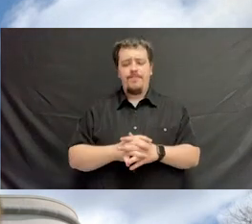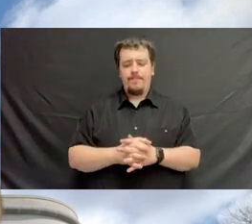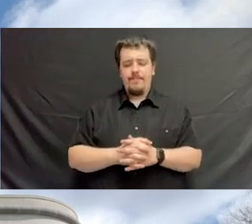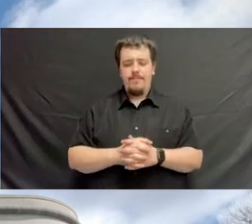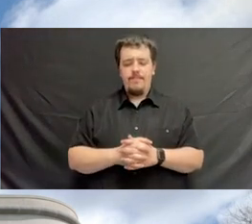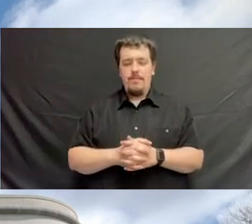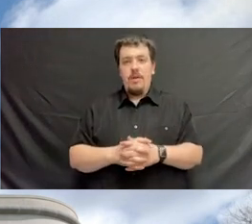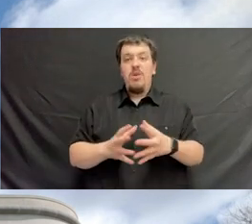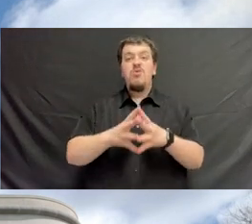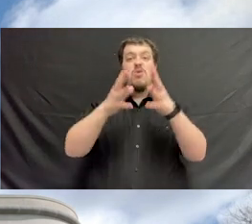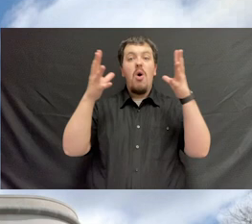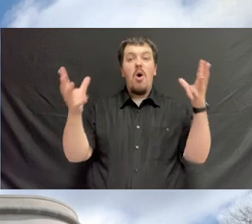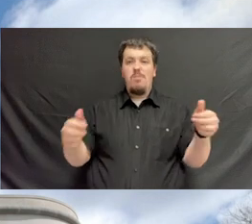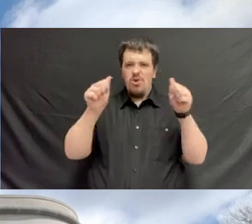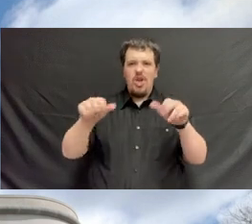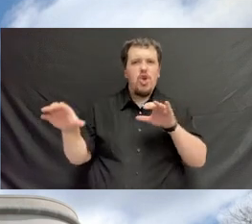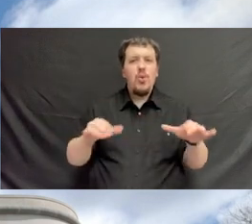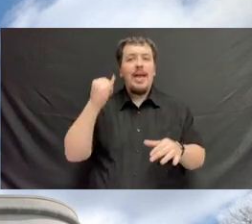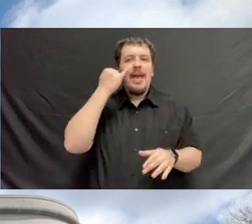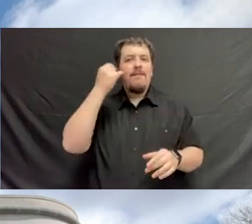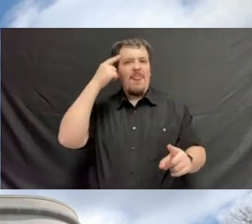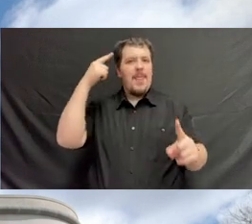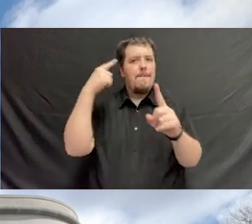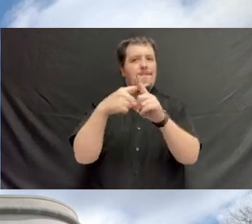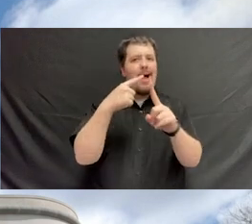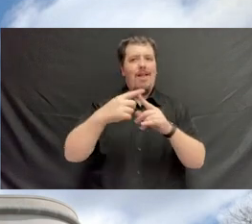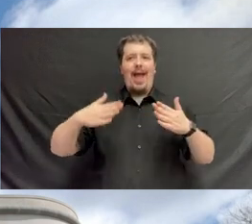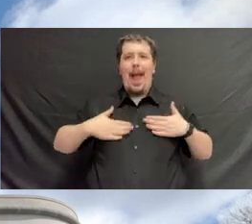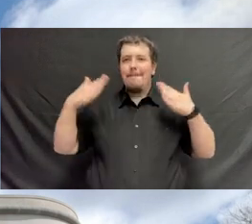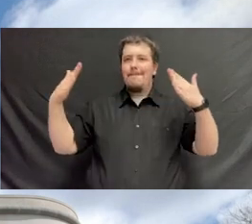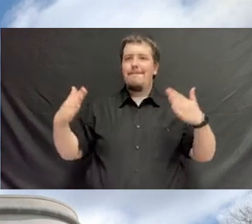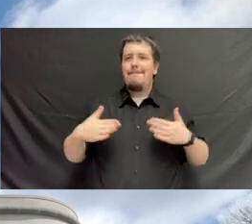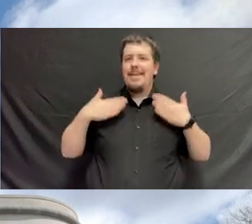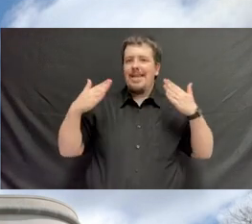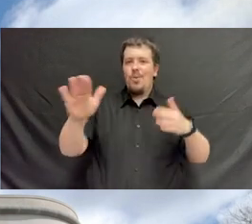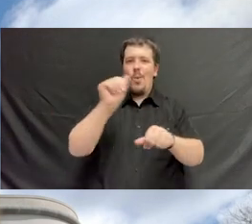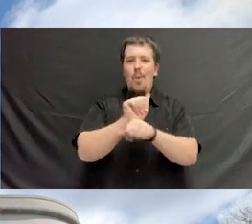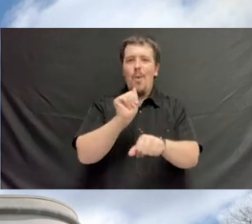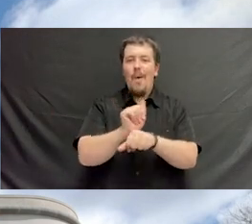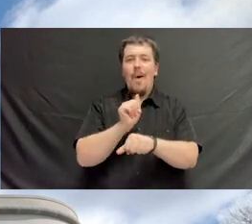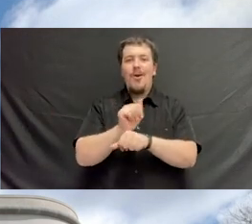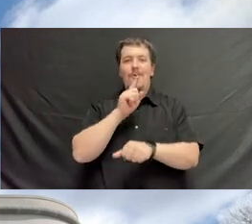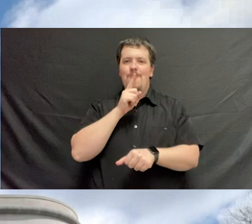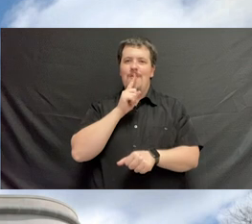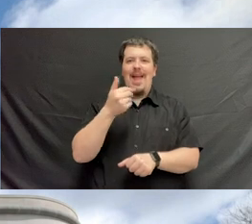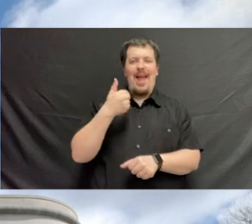There's so much you can do if you're positive and you're happy at work and you bring a great attitude